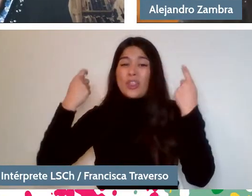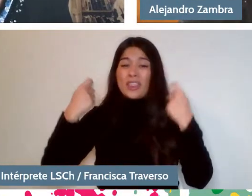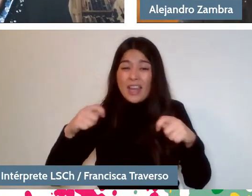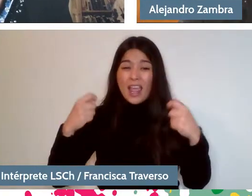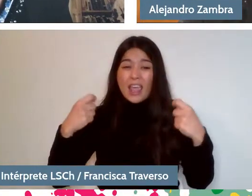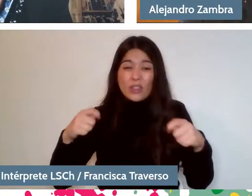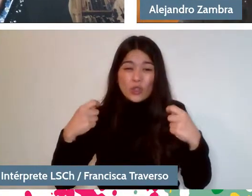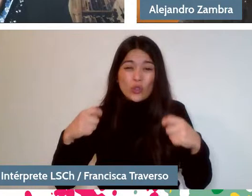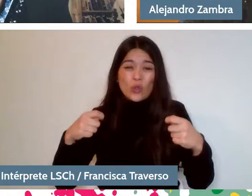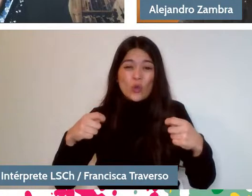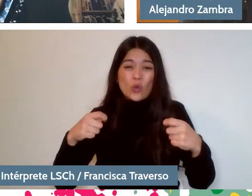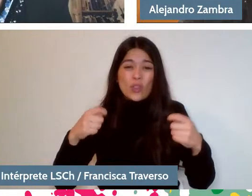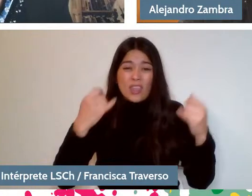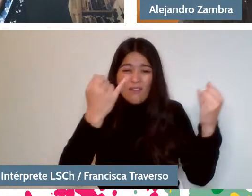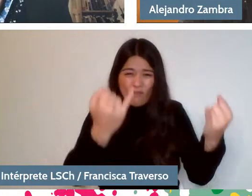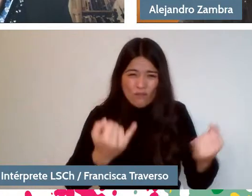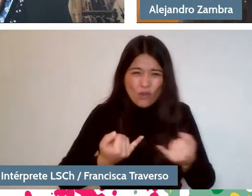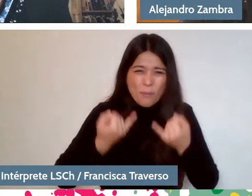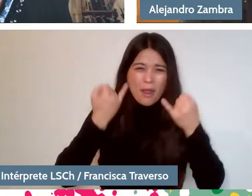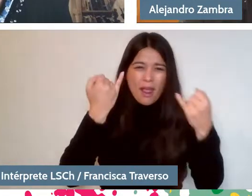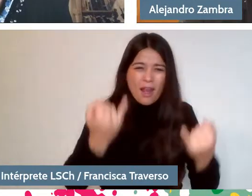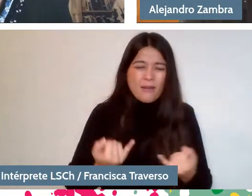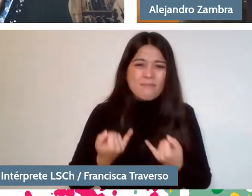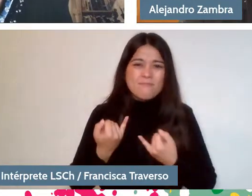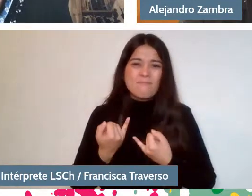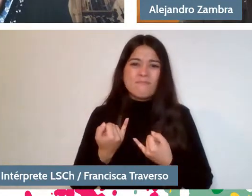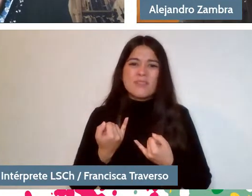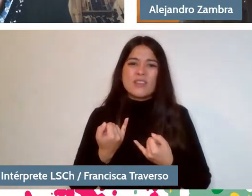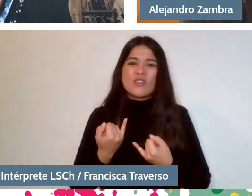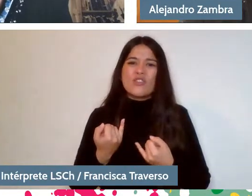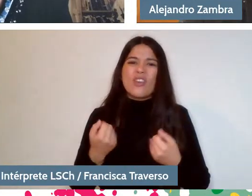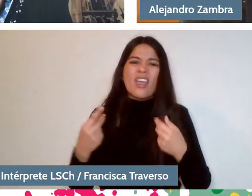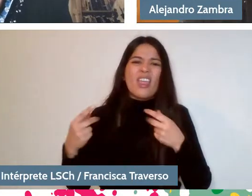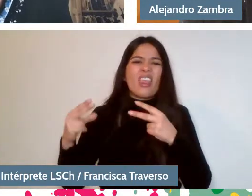I make efforts to inform myself, but in fact, the great discussions and conversations I have had